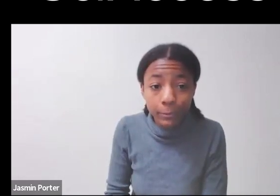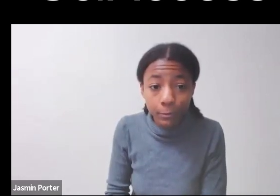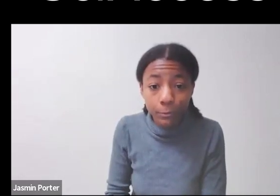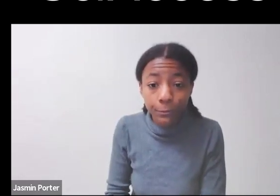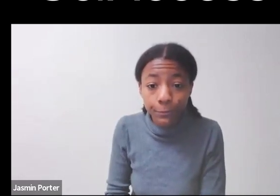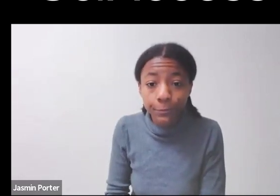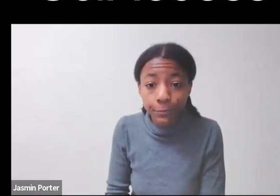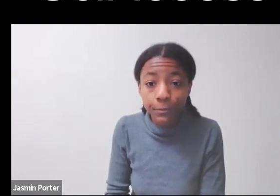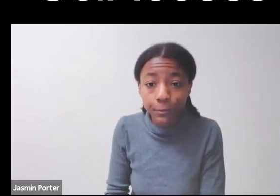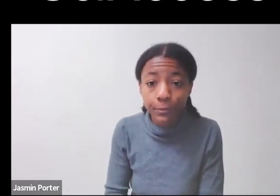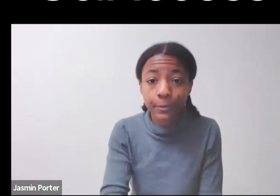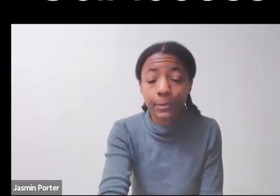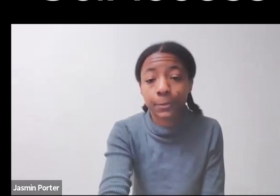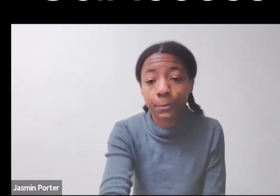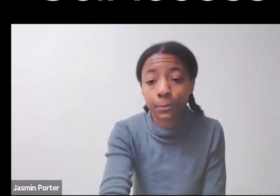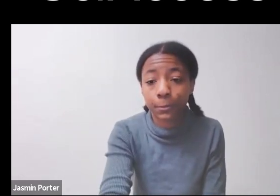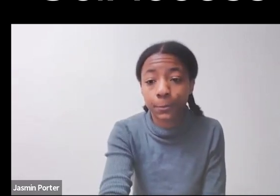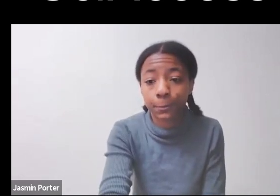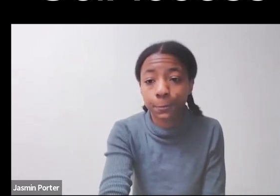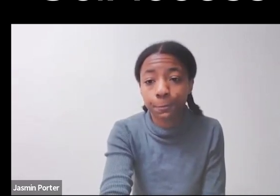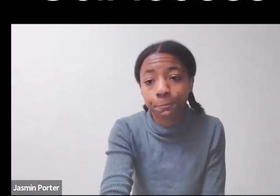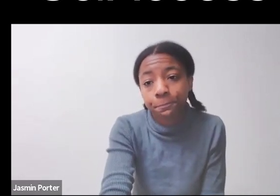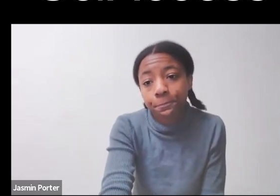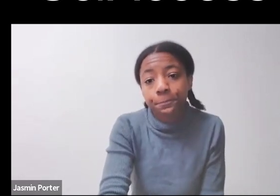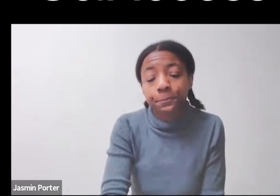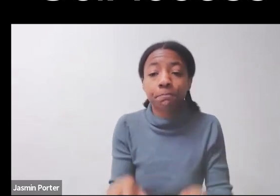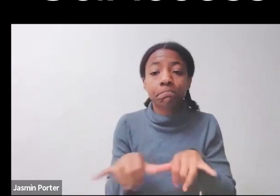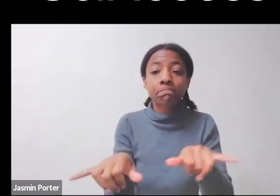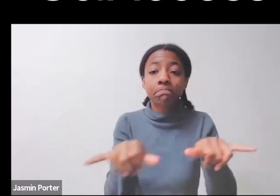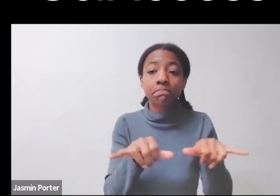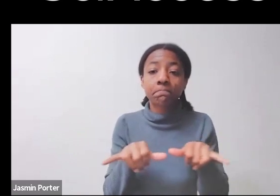with STEM fields, and so it's again, that lack of representation.